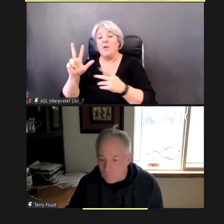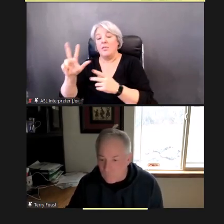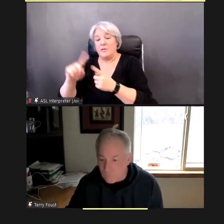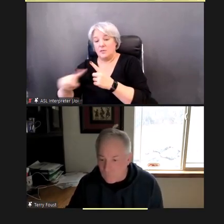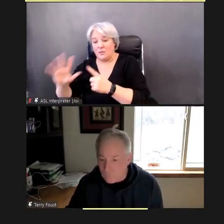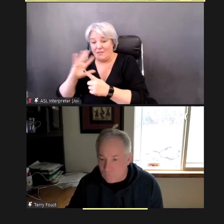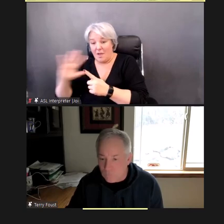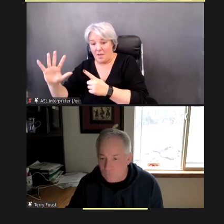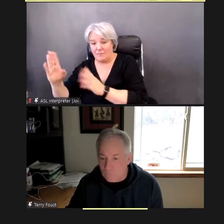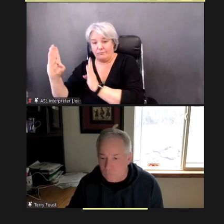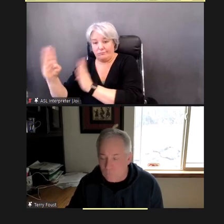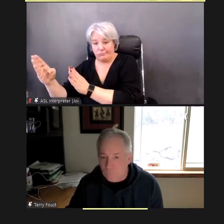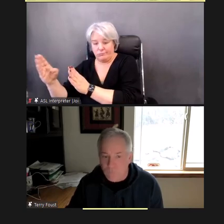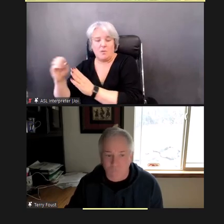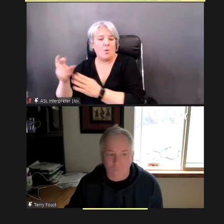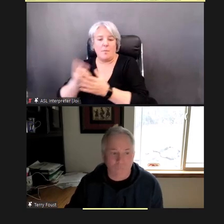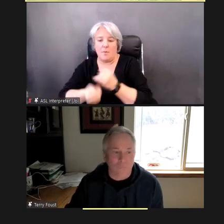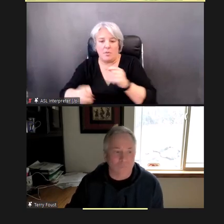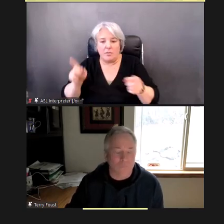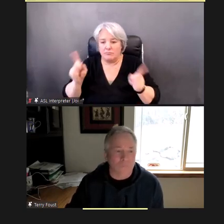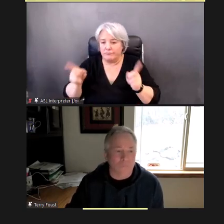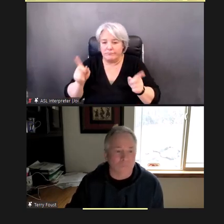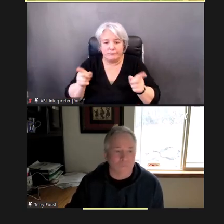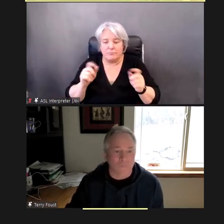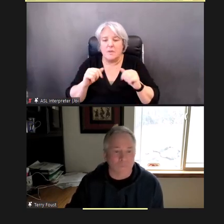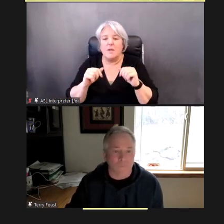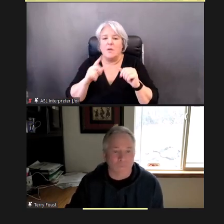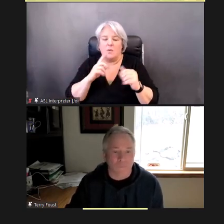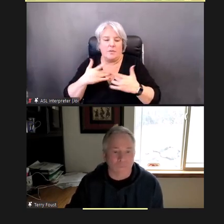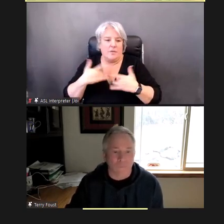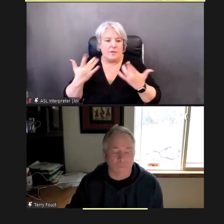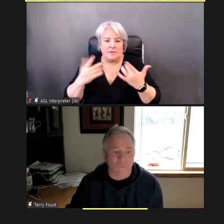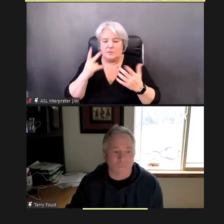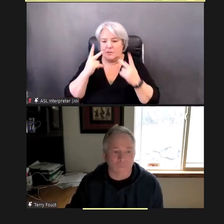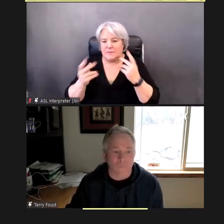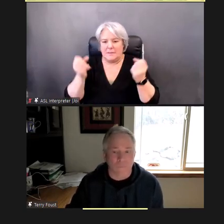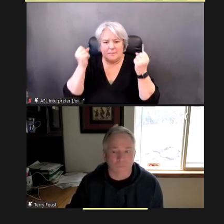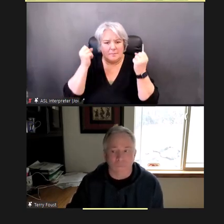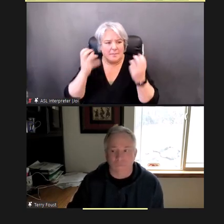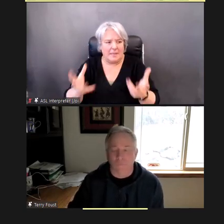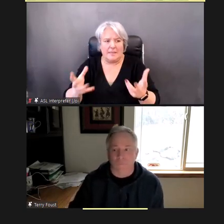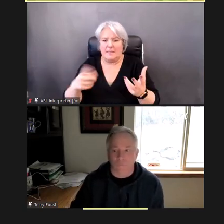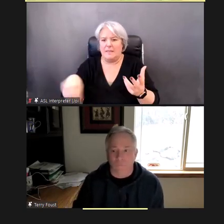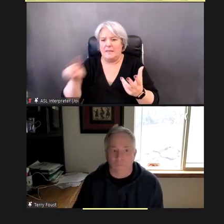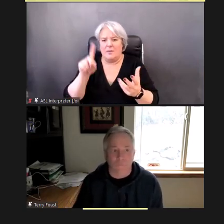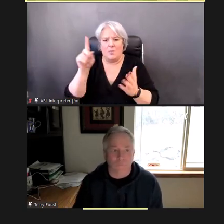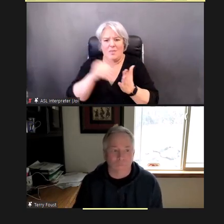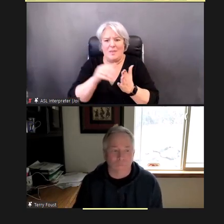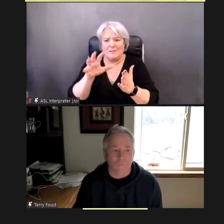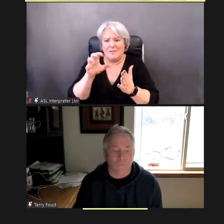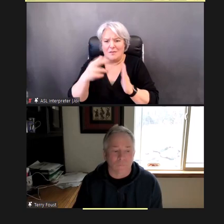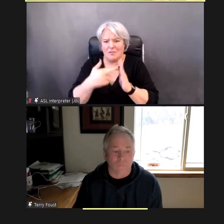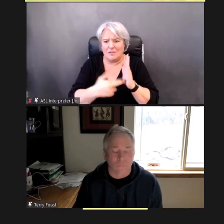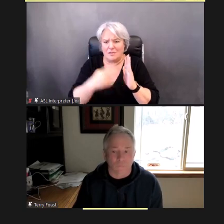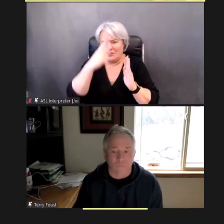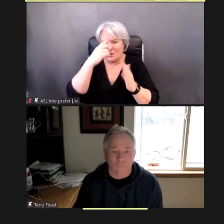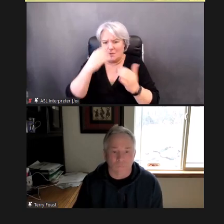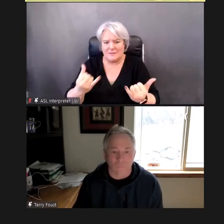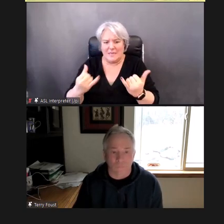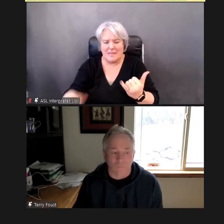And, you know, we're just delighted to see that we've had over 1500 people register for today.